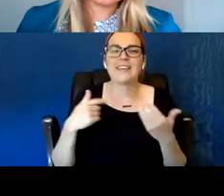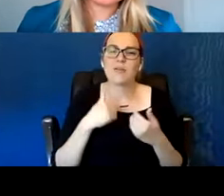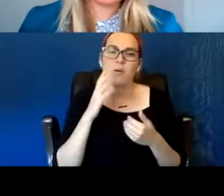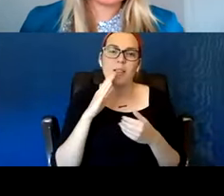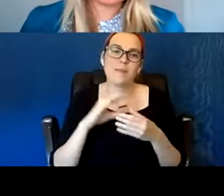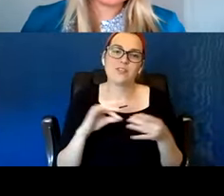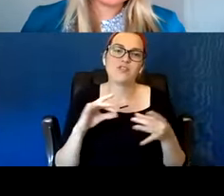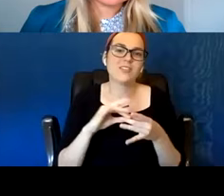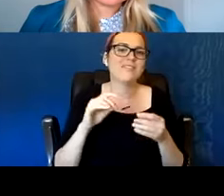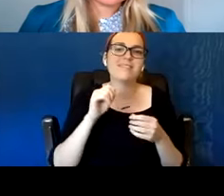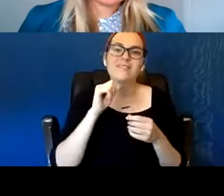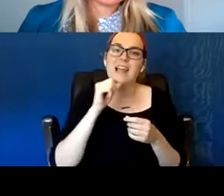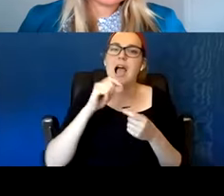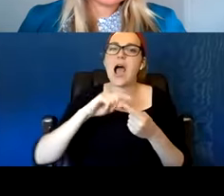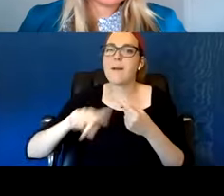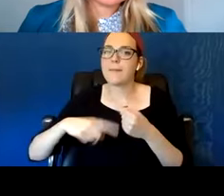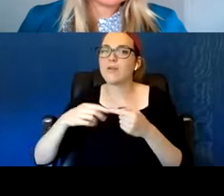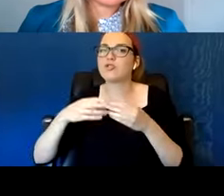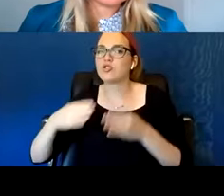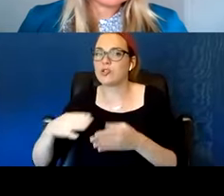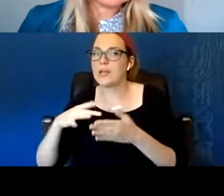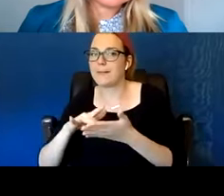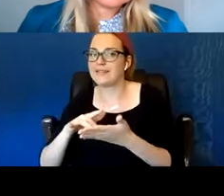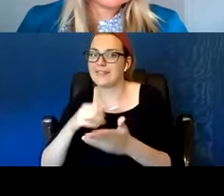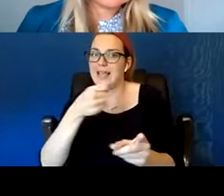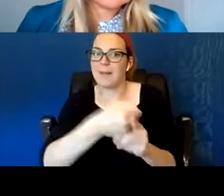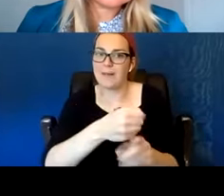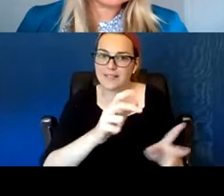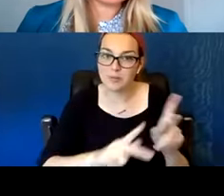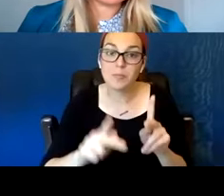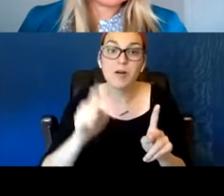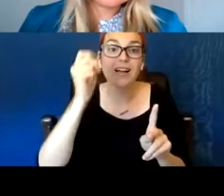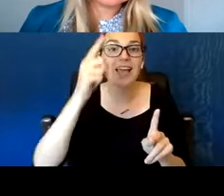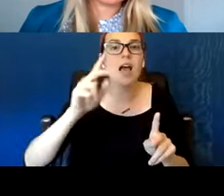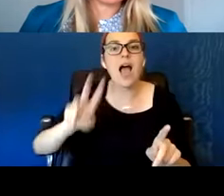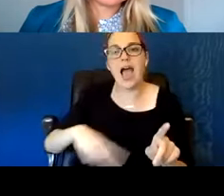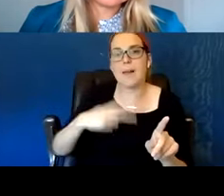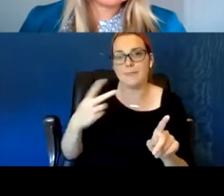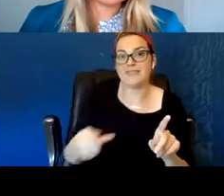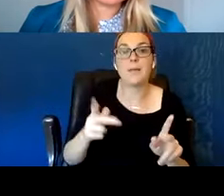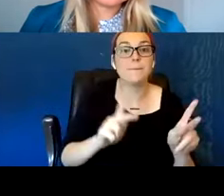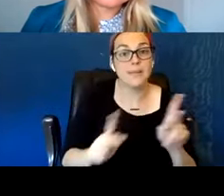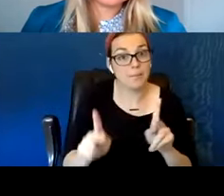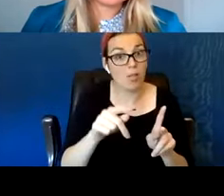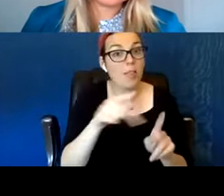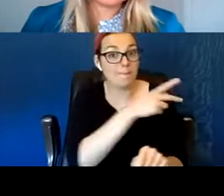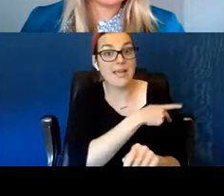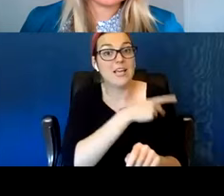but how we've been impacted by the people we serve. I've been very blessed to have a lot